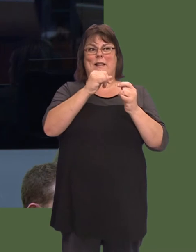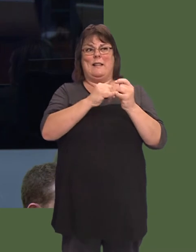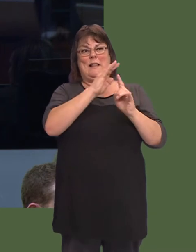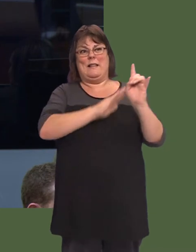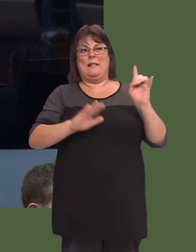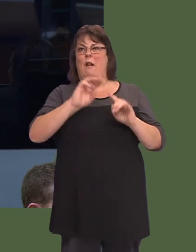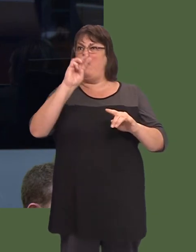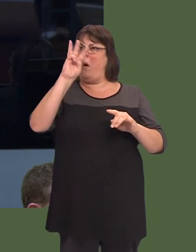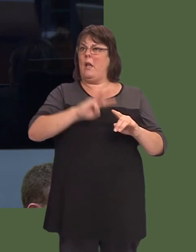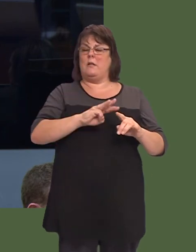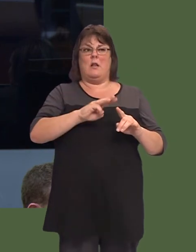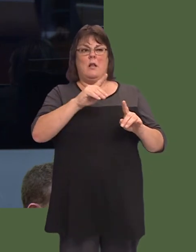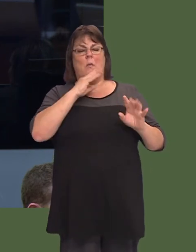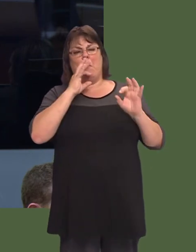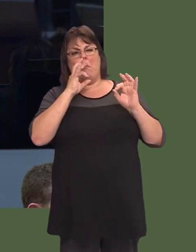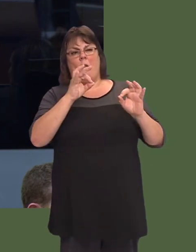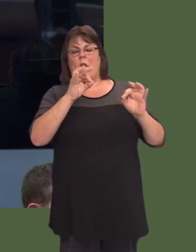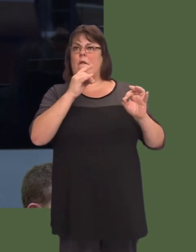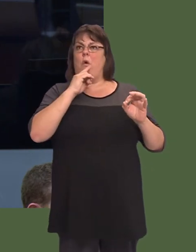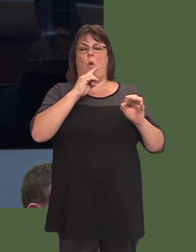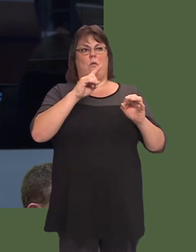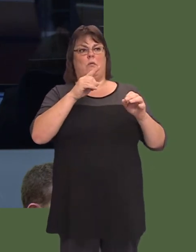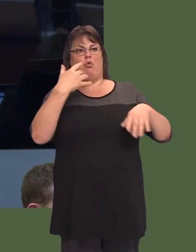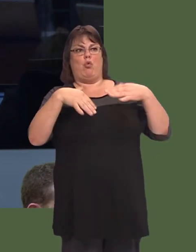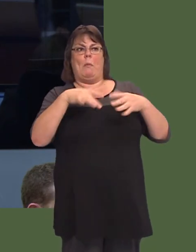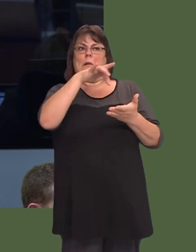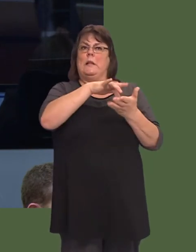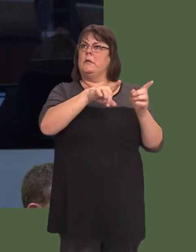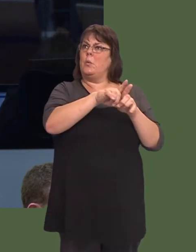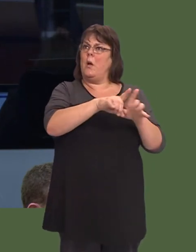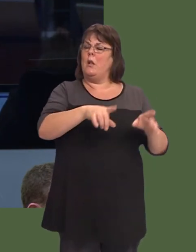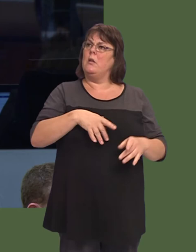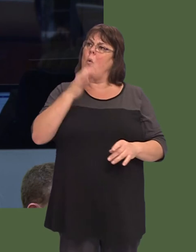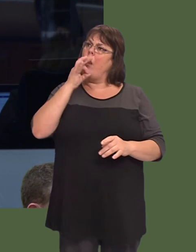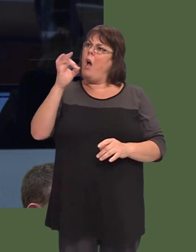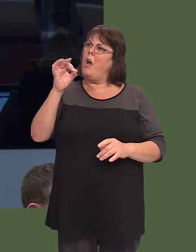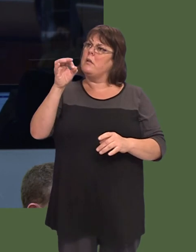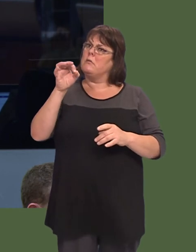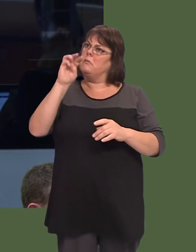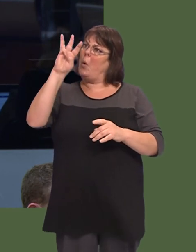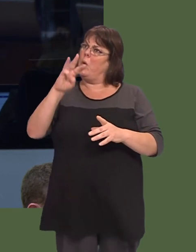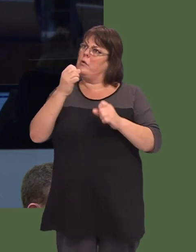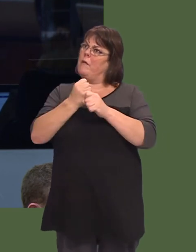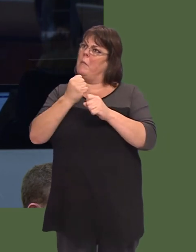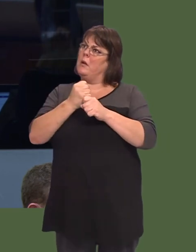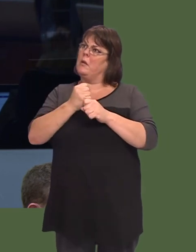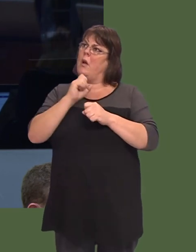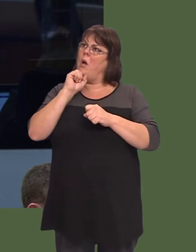Felly, yn dilyn hynny i gyd, a wnewch chi, fel Llywodraeth, ymrwymo i gyflwyno gweledigaeth fanwl ar gyfer safle Treforys syín adeiladu ar ei gryfderau amlwg?